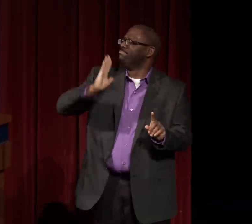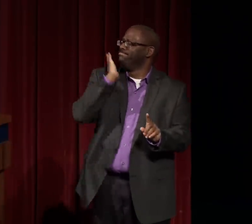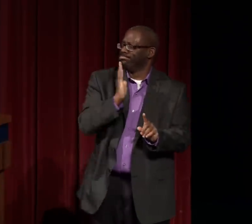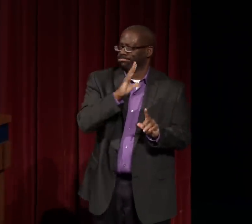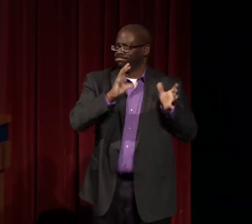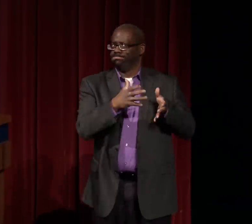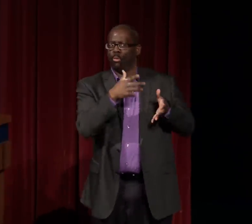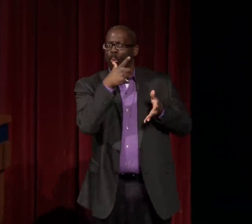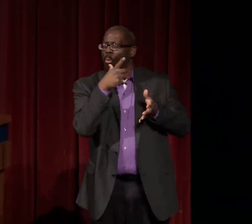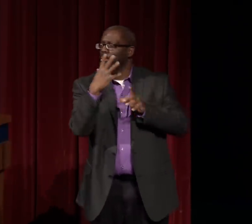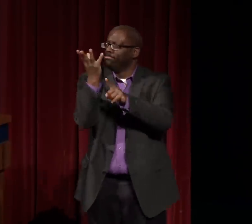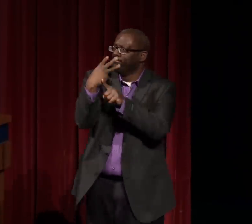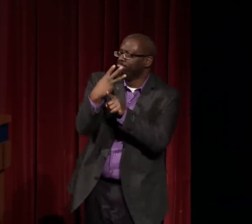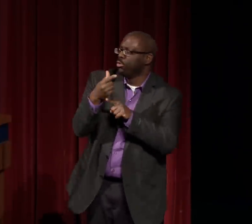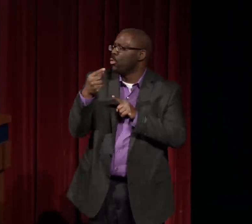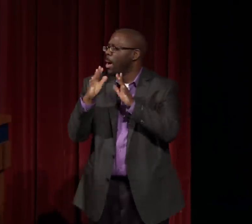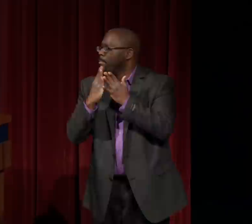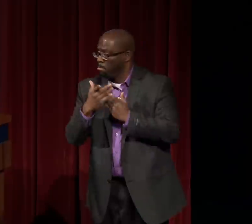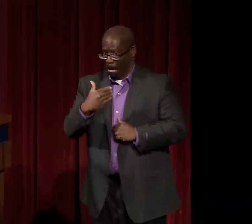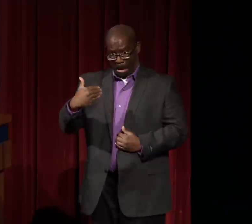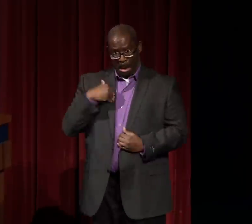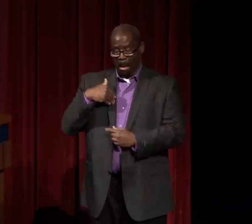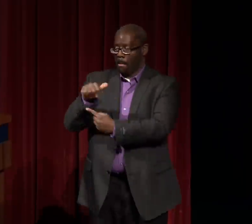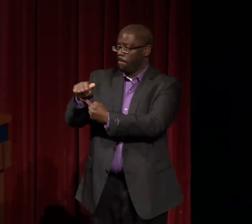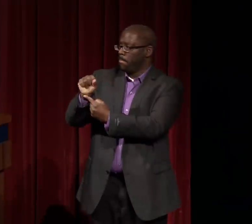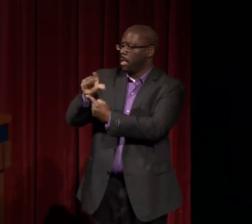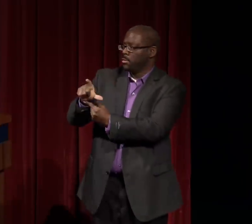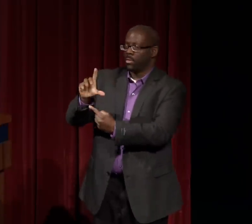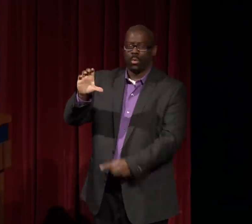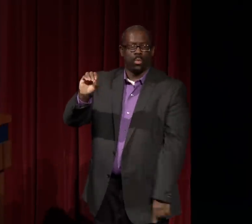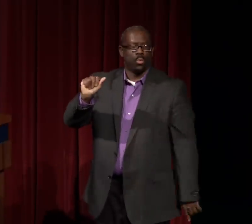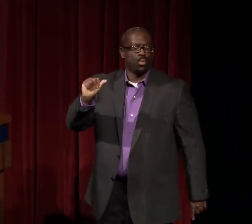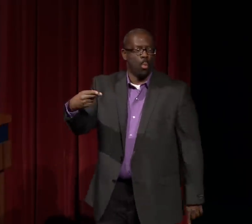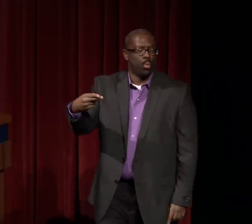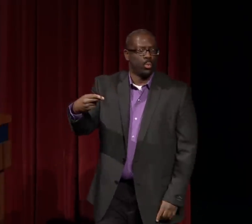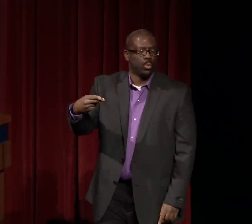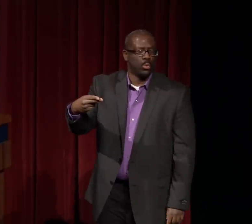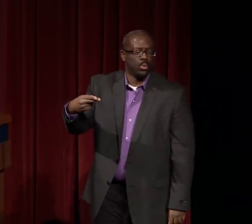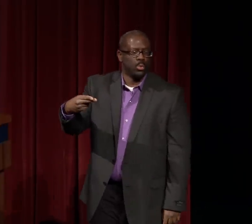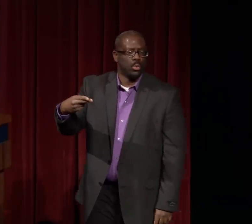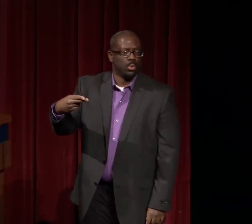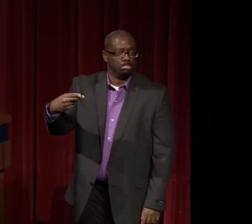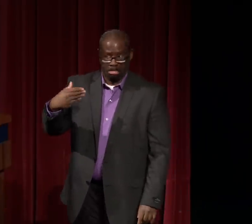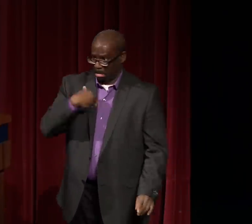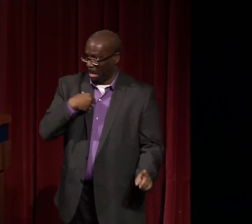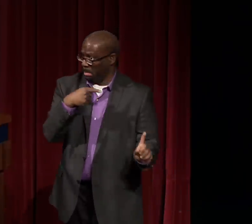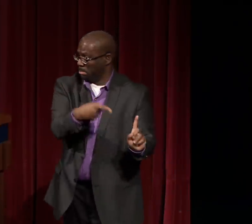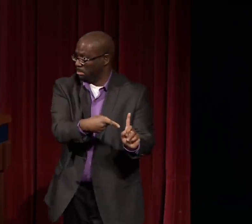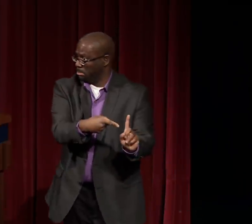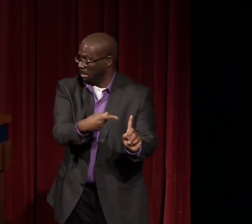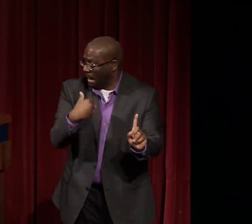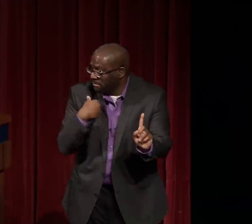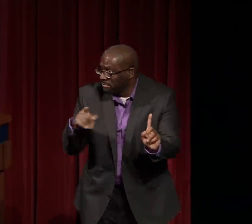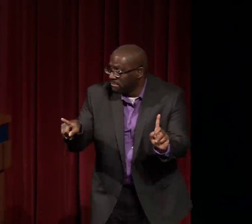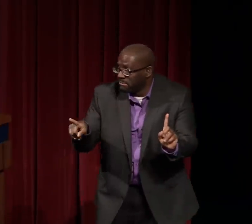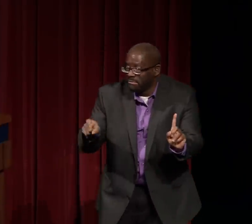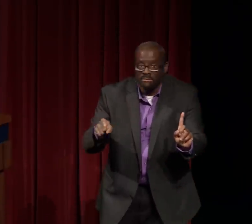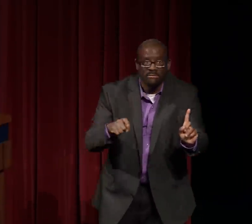what it was like in that time. Who was filming and who was involved in the production and who was the ASL coach?